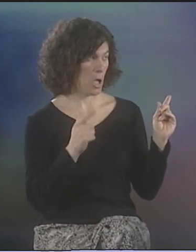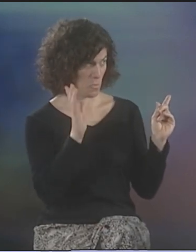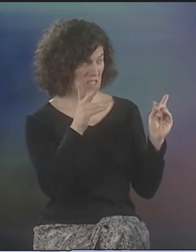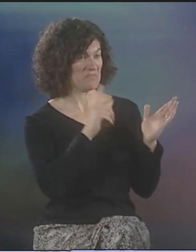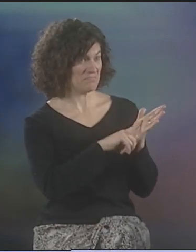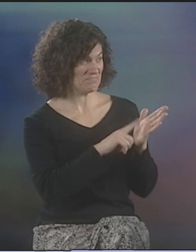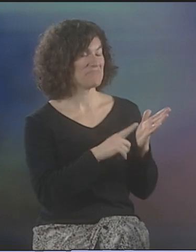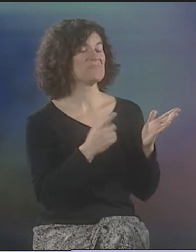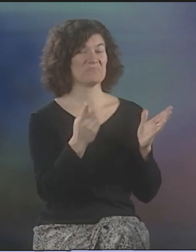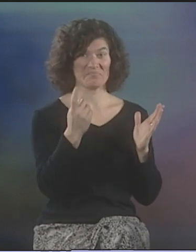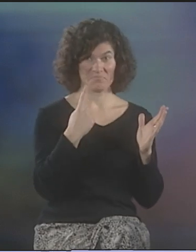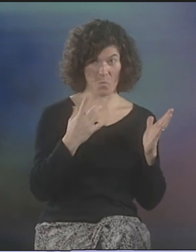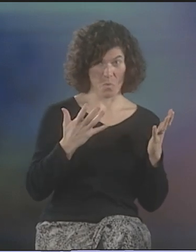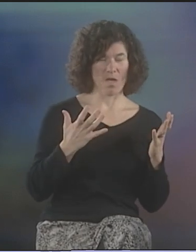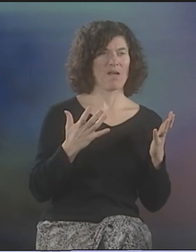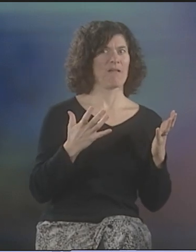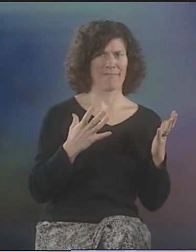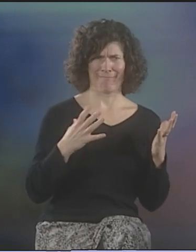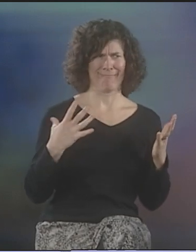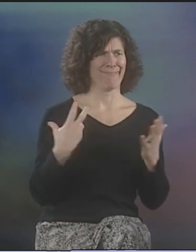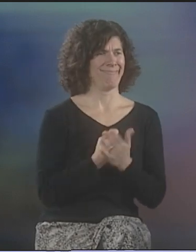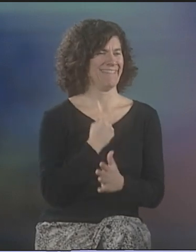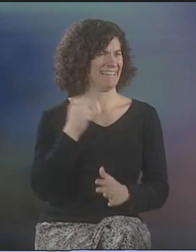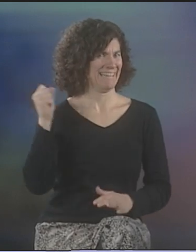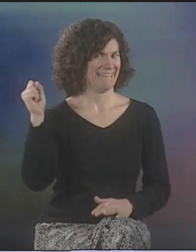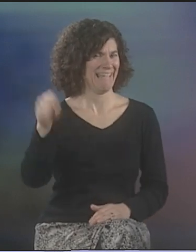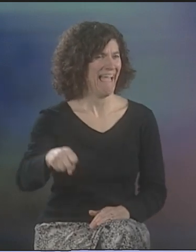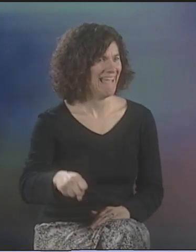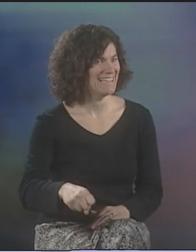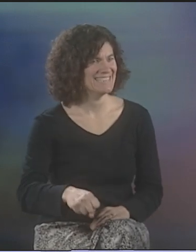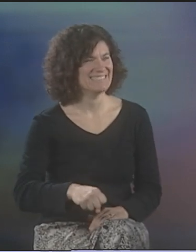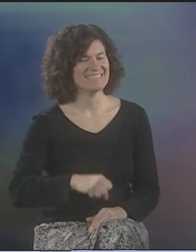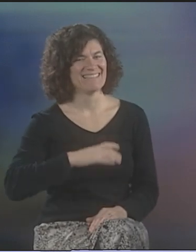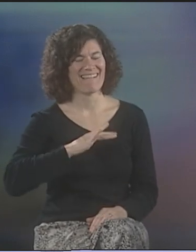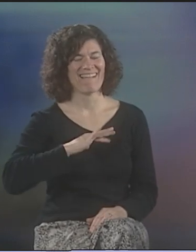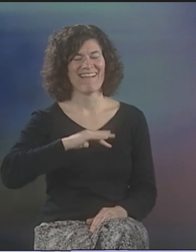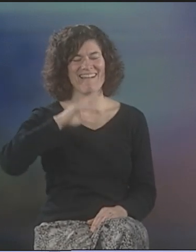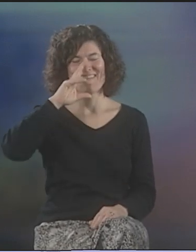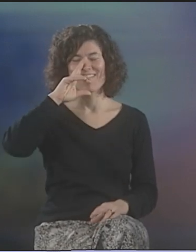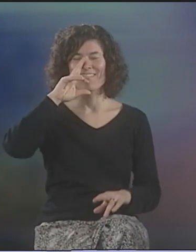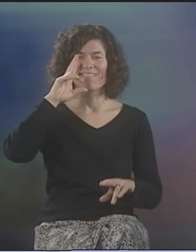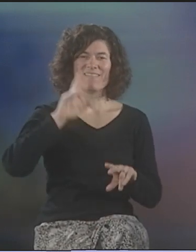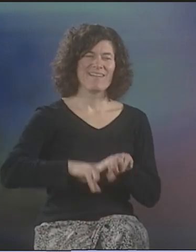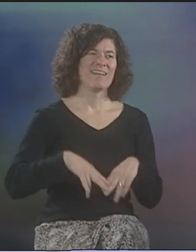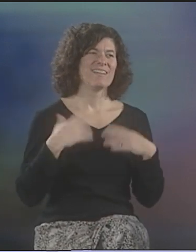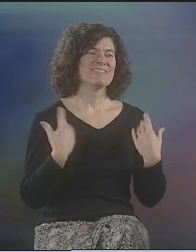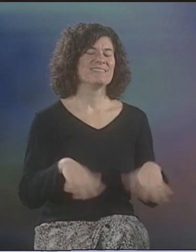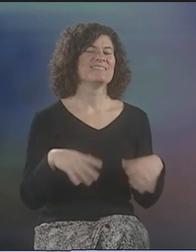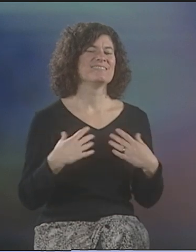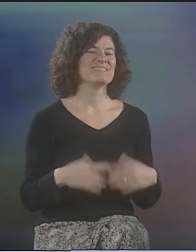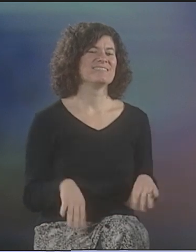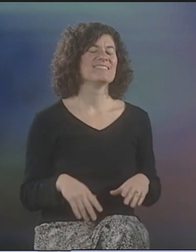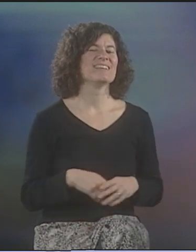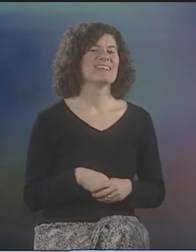"AN INTERPRETER I CAN BRING WITH ME. DONNA. I'LL CHECK AND SEE." SHE SAID, "DONNA, YOU WANT TO?" I SAID, "OH, YEAH." HA HA! AND SO, I WENT